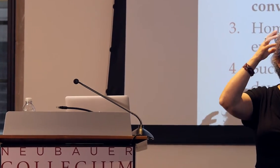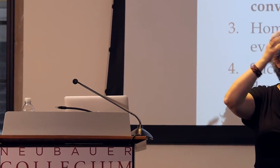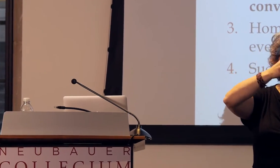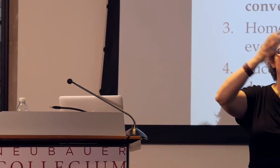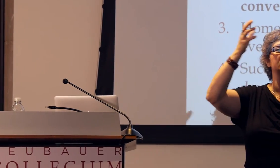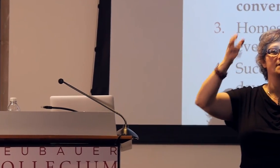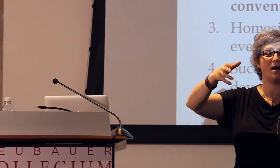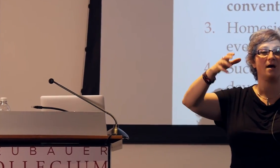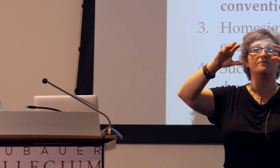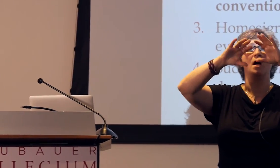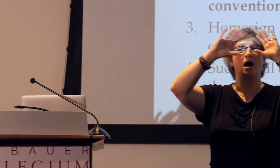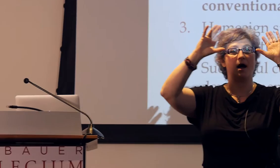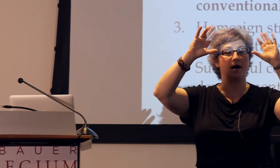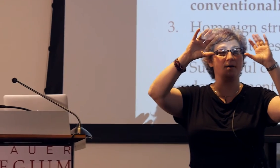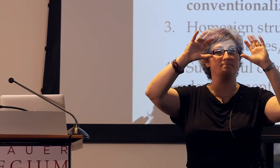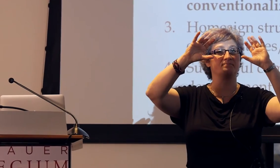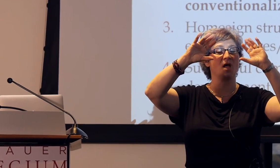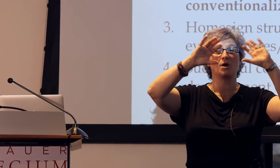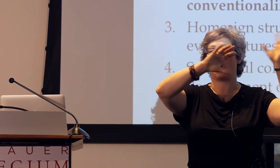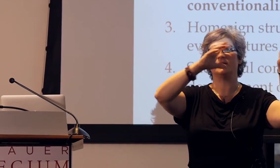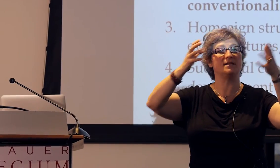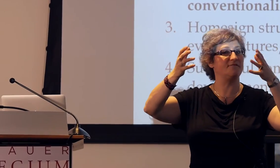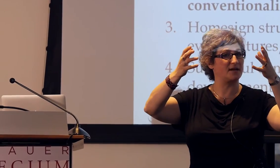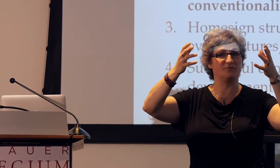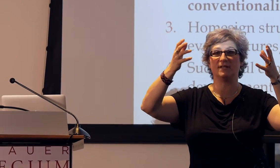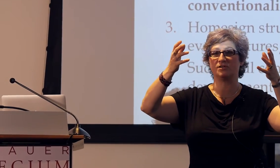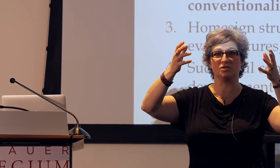in terms of cause and effect relationships